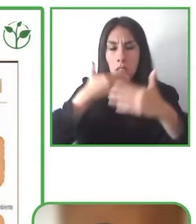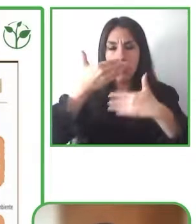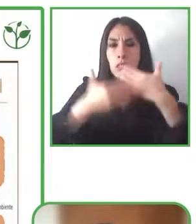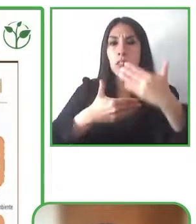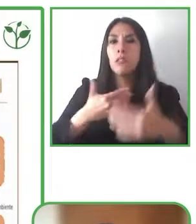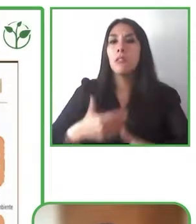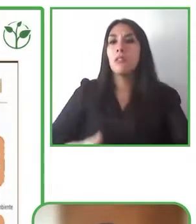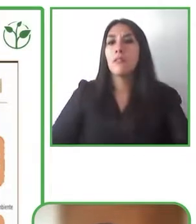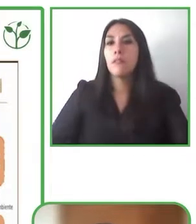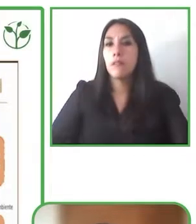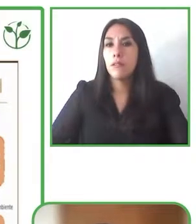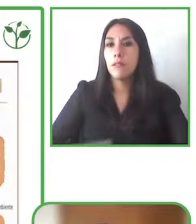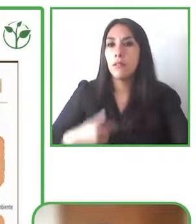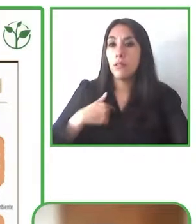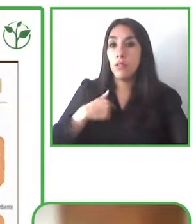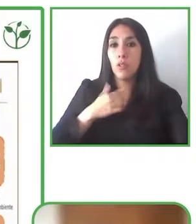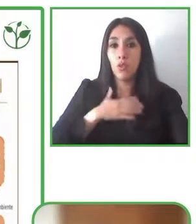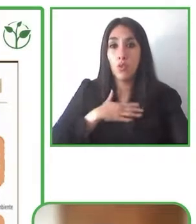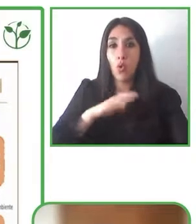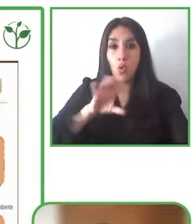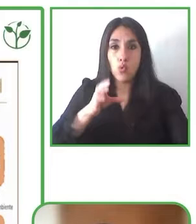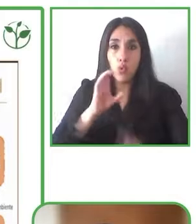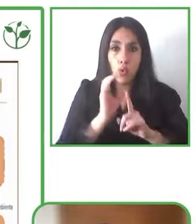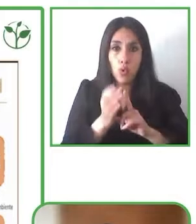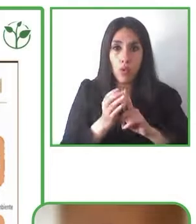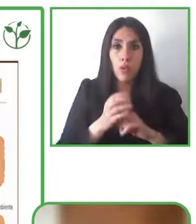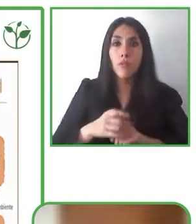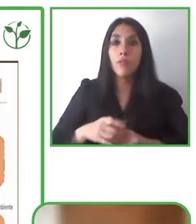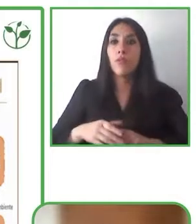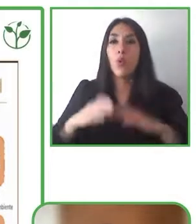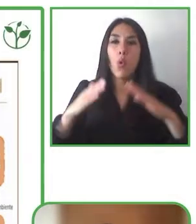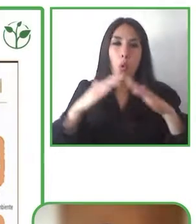when we had to close our cultural centre and just one week ago we opened